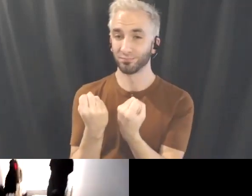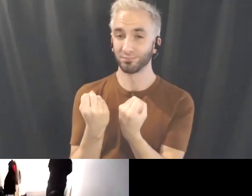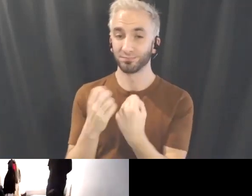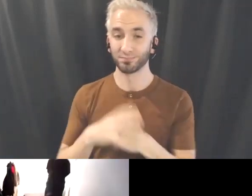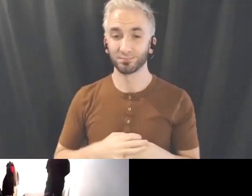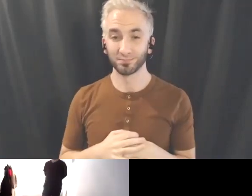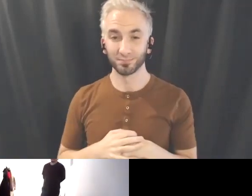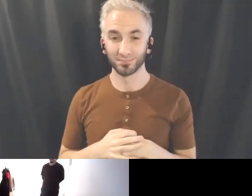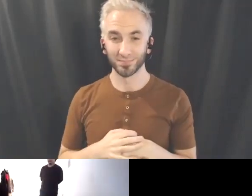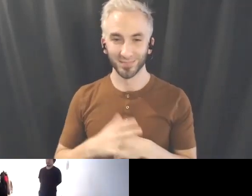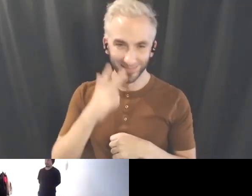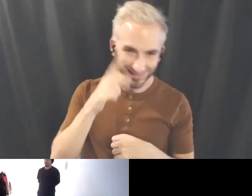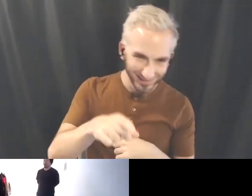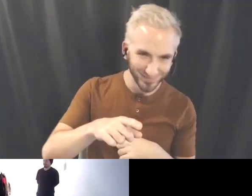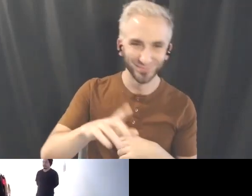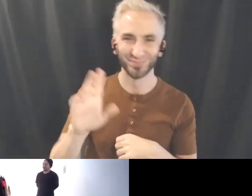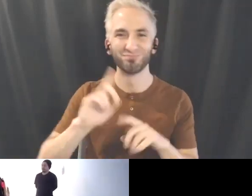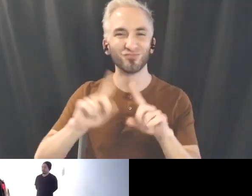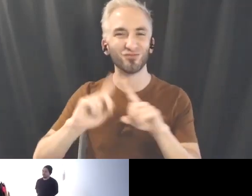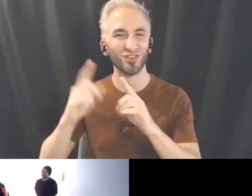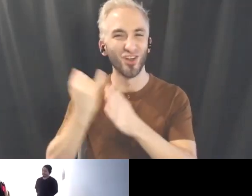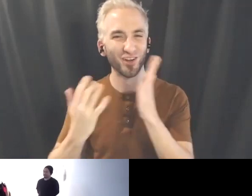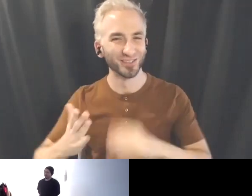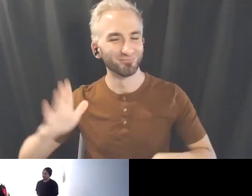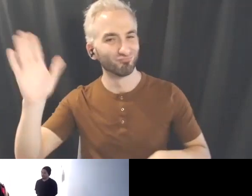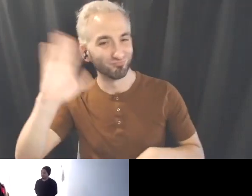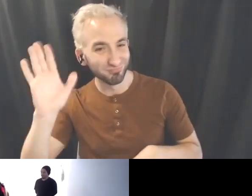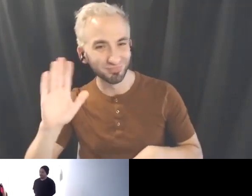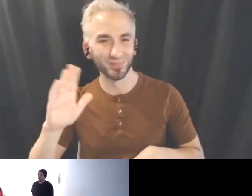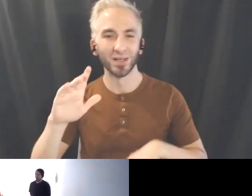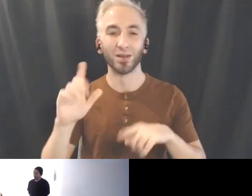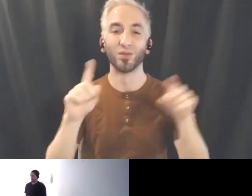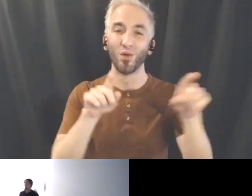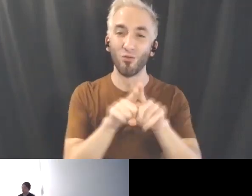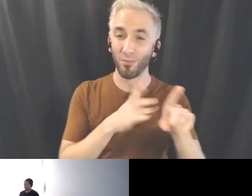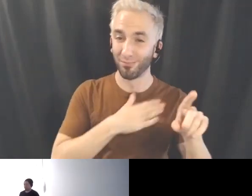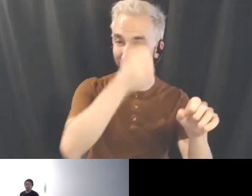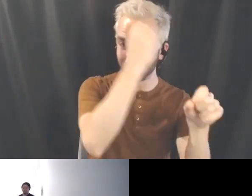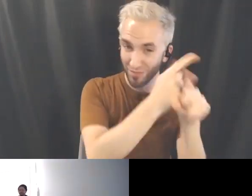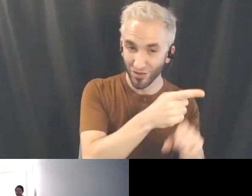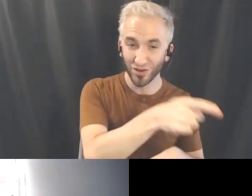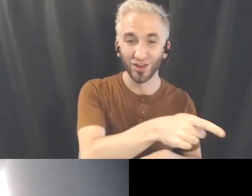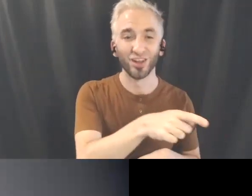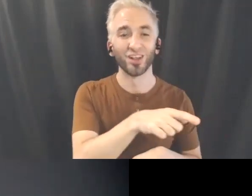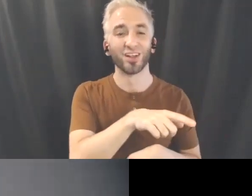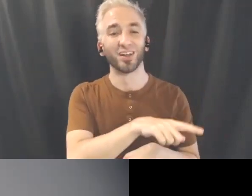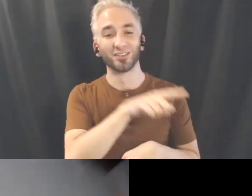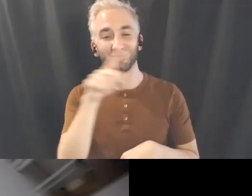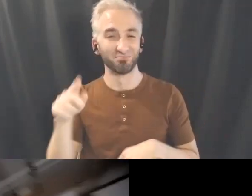and Shang-han my brother and then this photographer. My dad Jackson Chien who will be doing